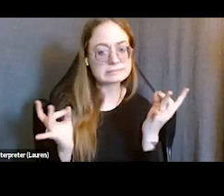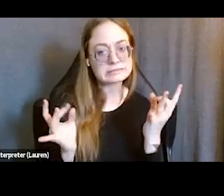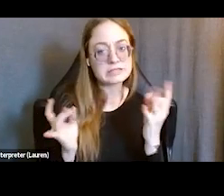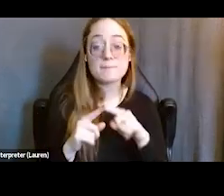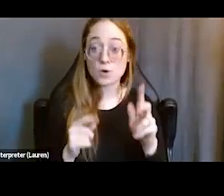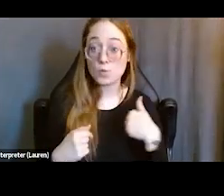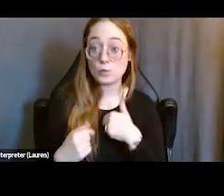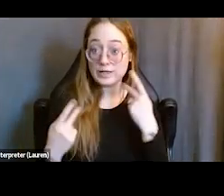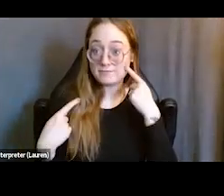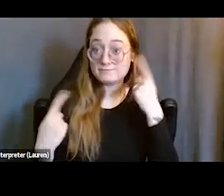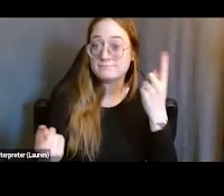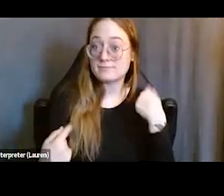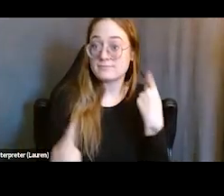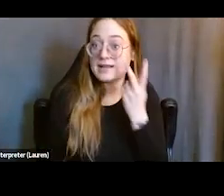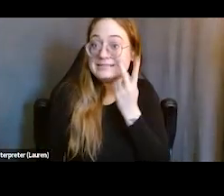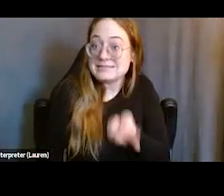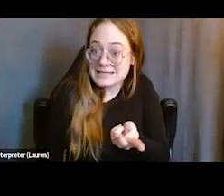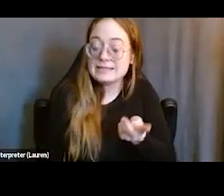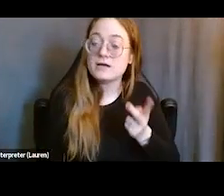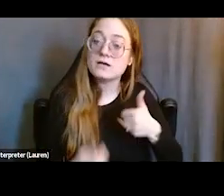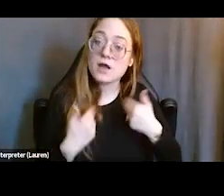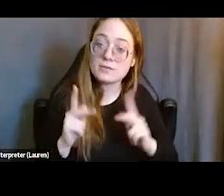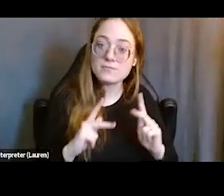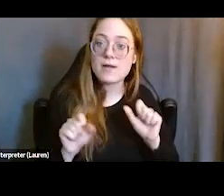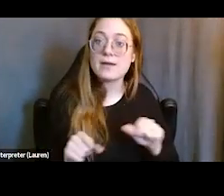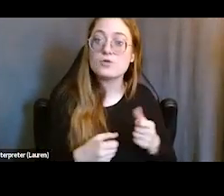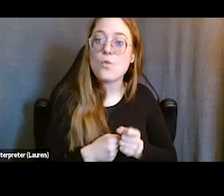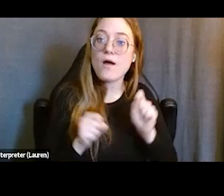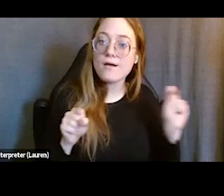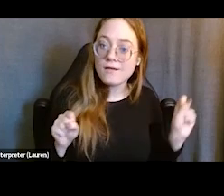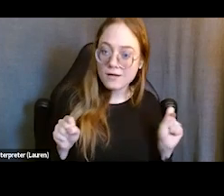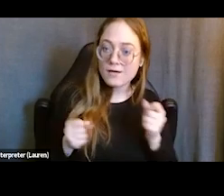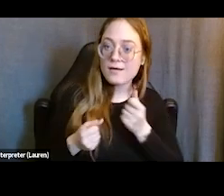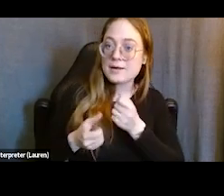being able to share their state and their mental health and where they're at in during in social media.